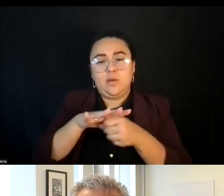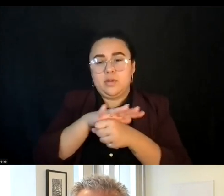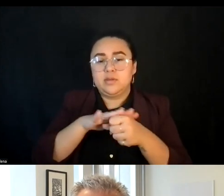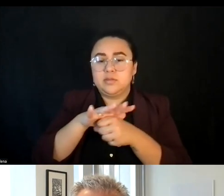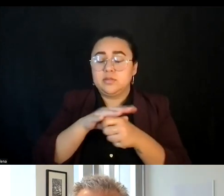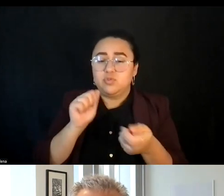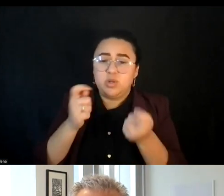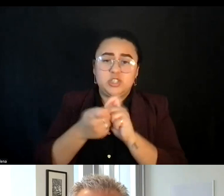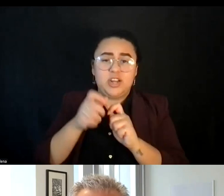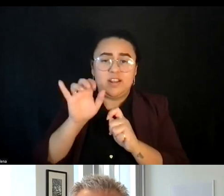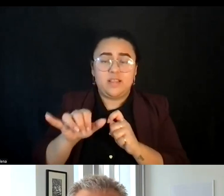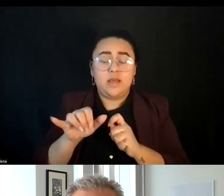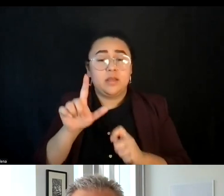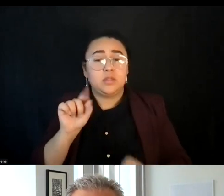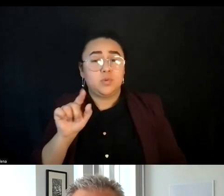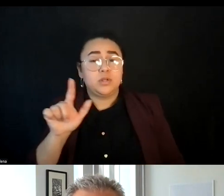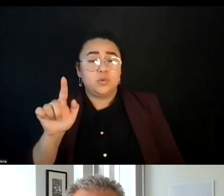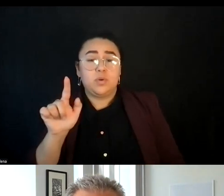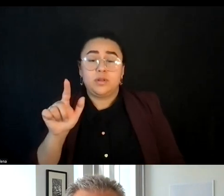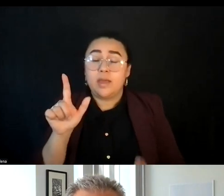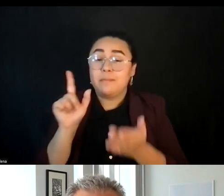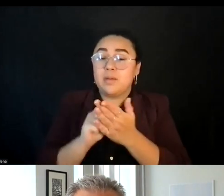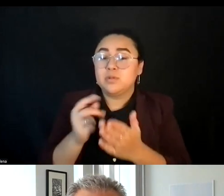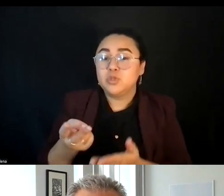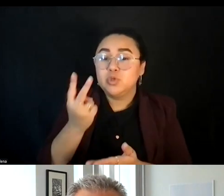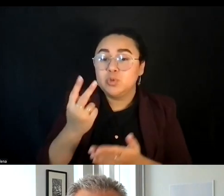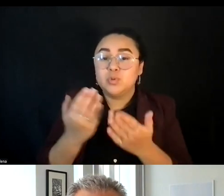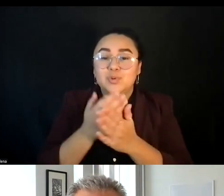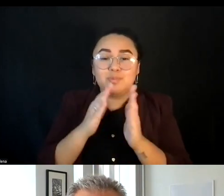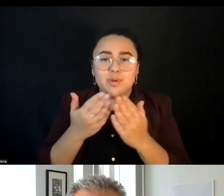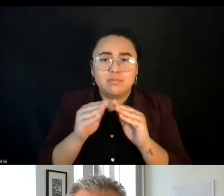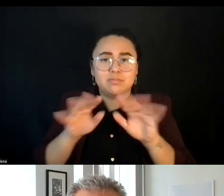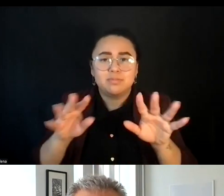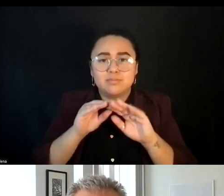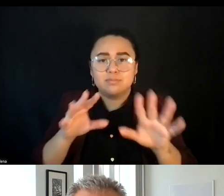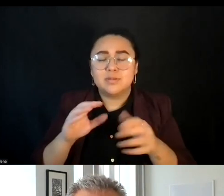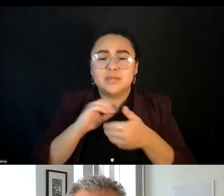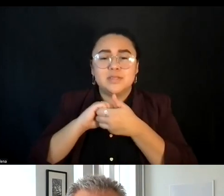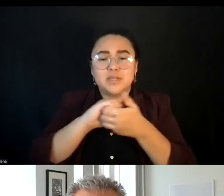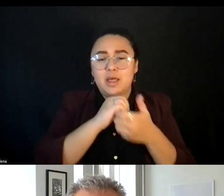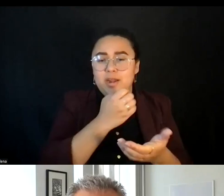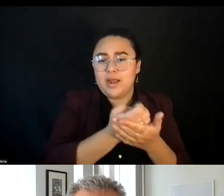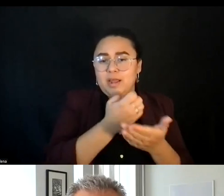saw the publication of two new books that he put out Solidarity Economics Why Mutuality